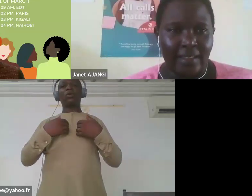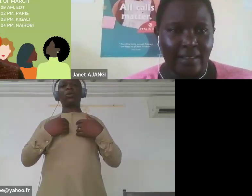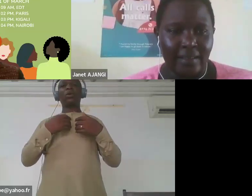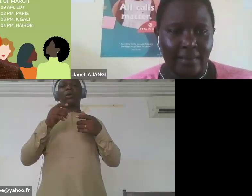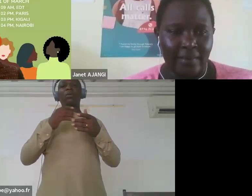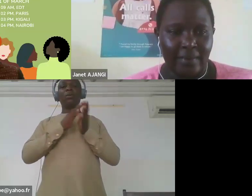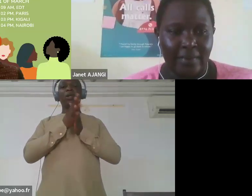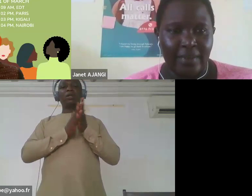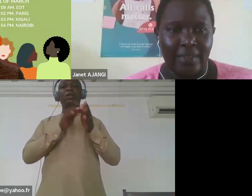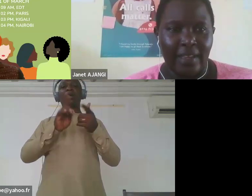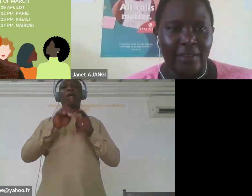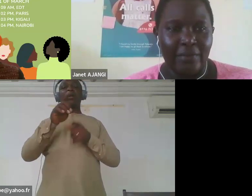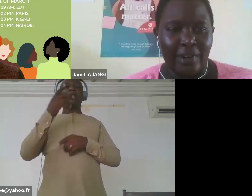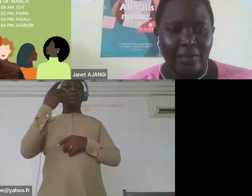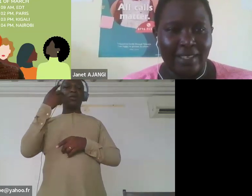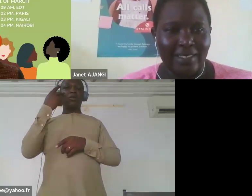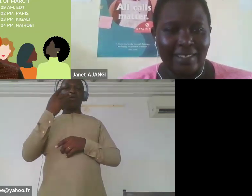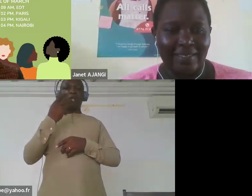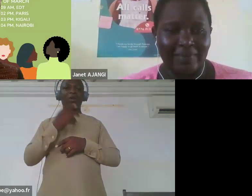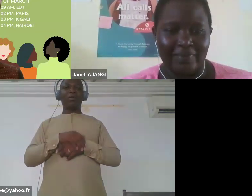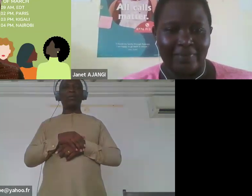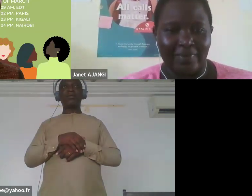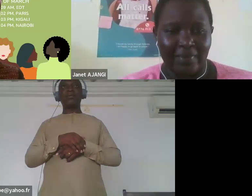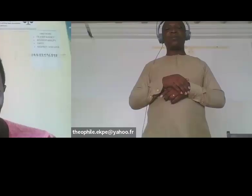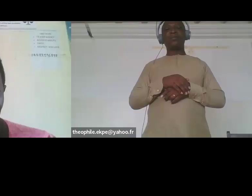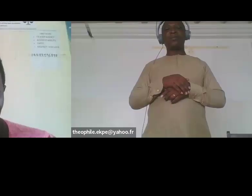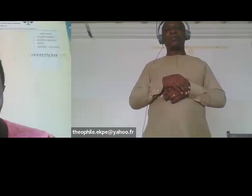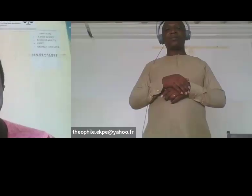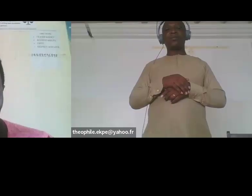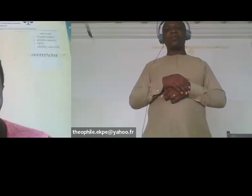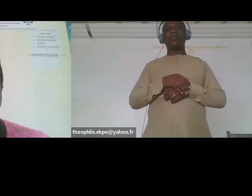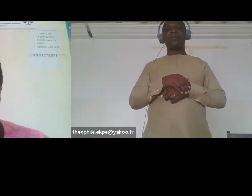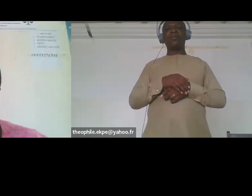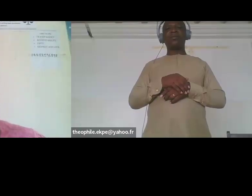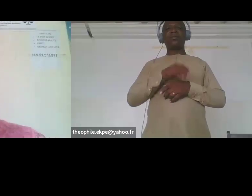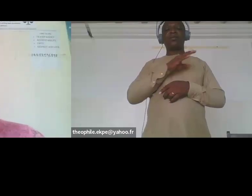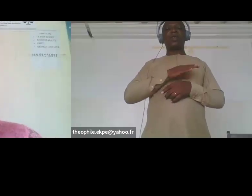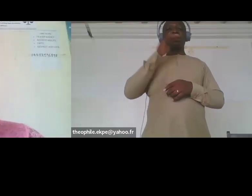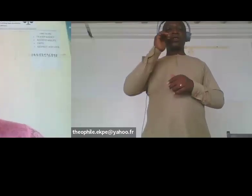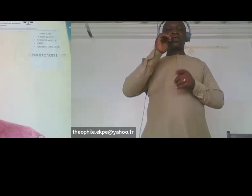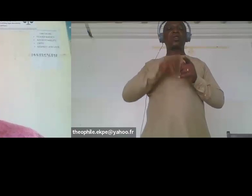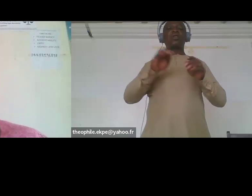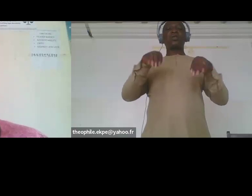Here we are my dear sister, you have the floor.